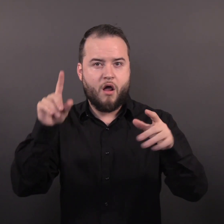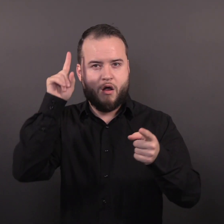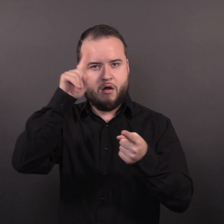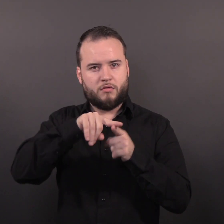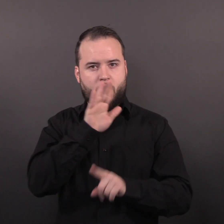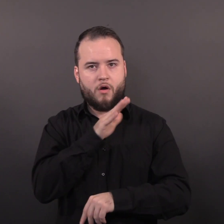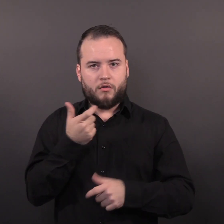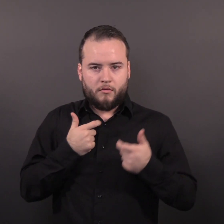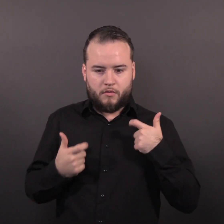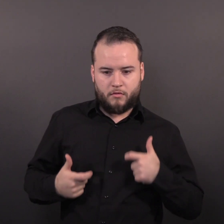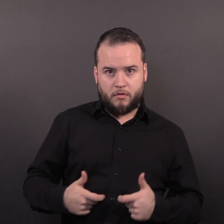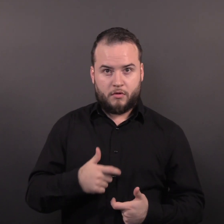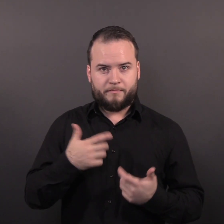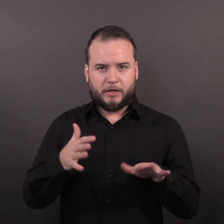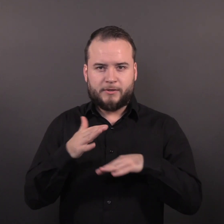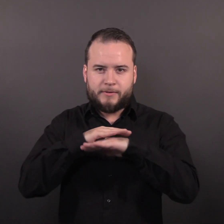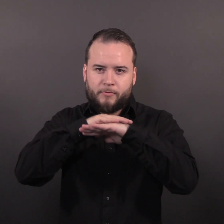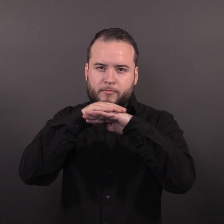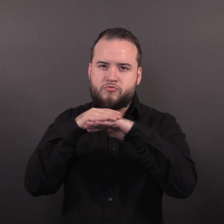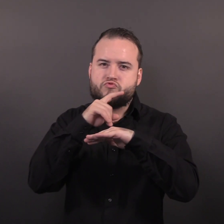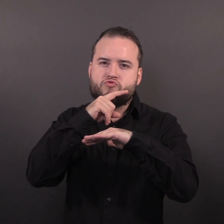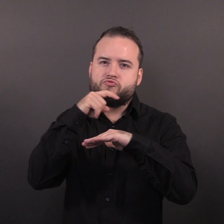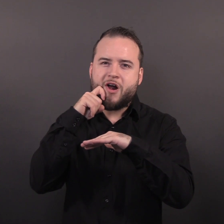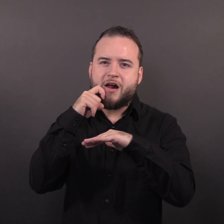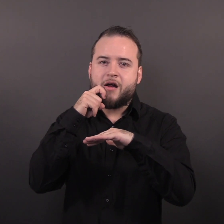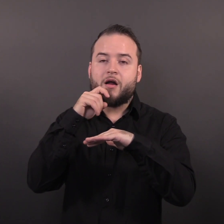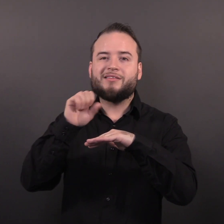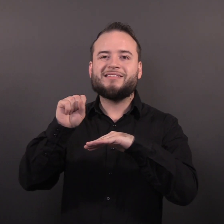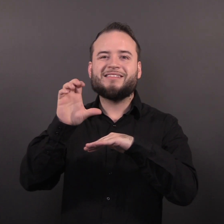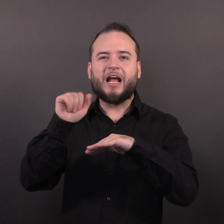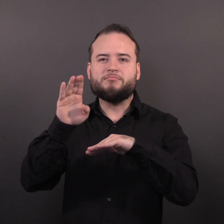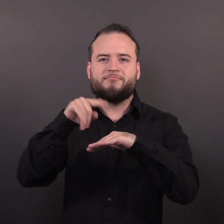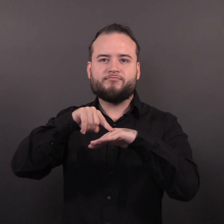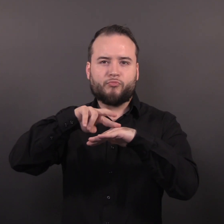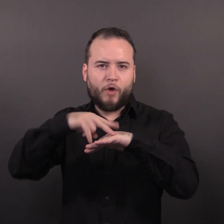the scabs have fallen off and a new layer of skin has formed underneath.